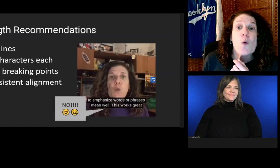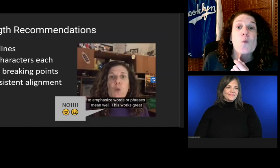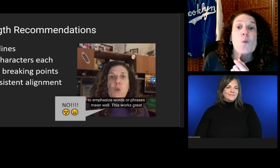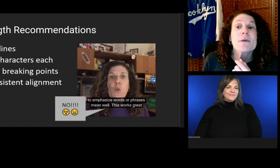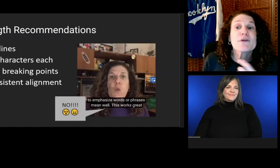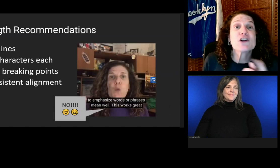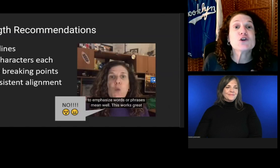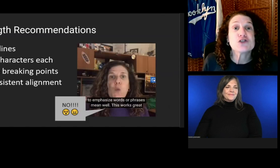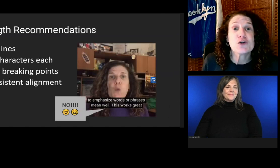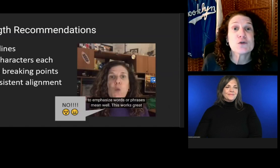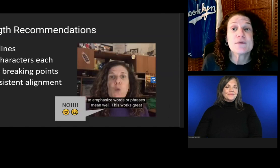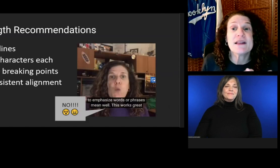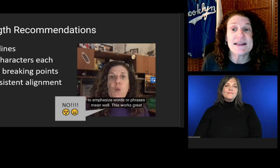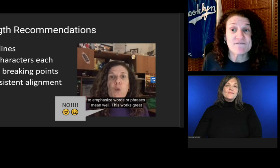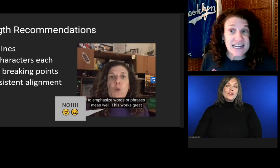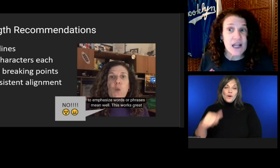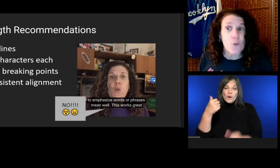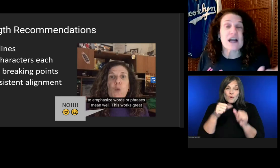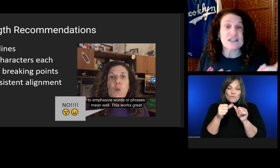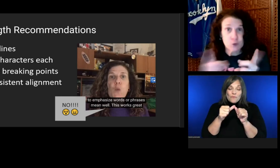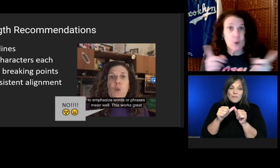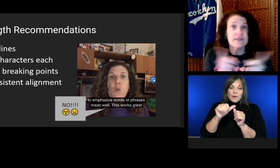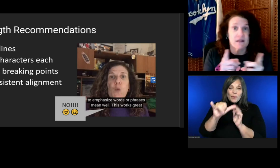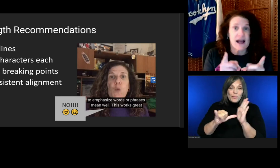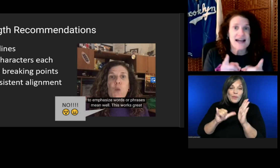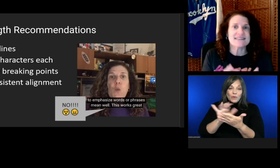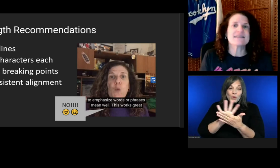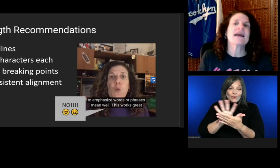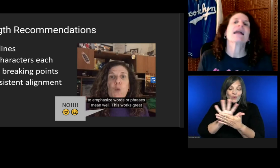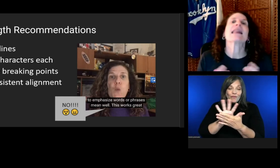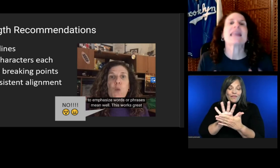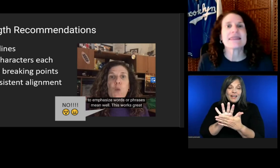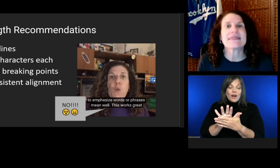Remember the YouTube video where I was showing the lines.